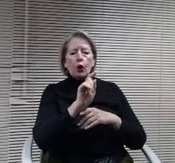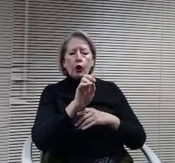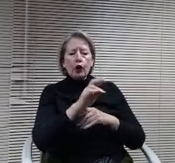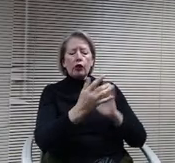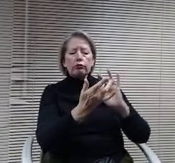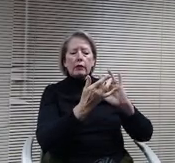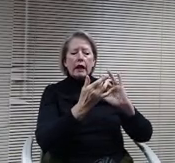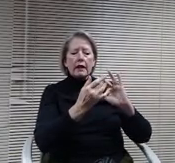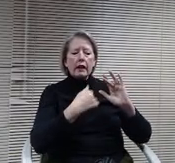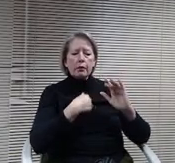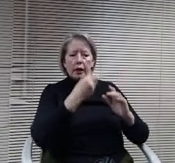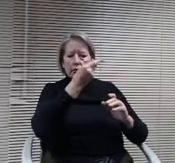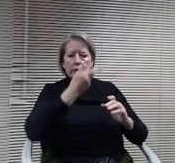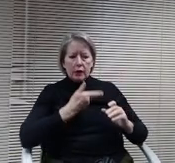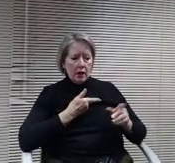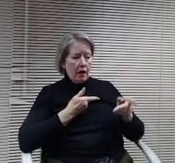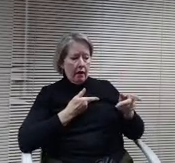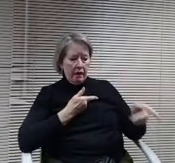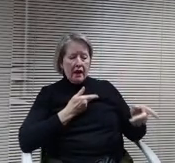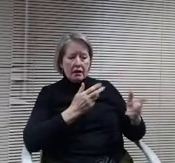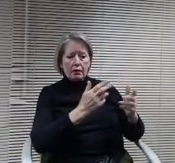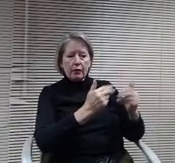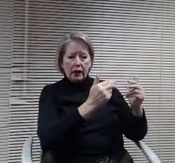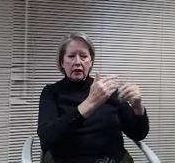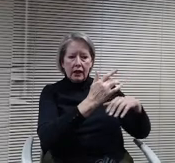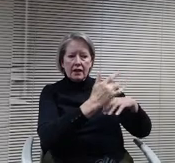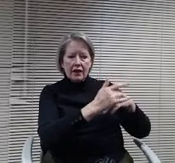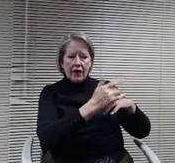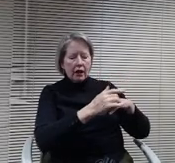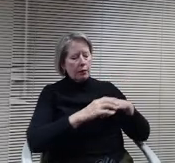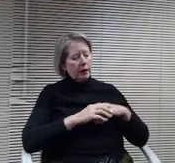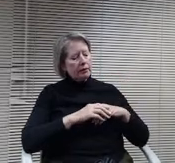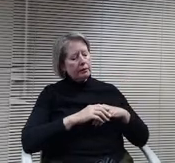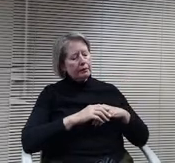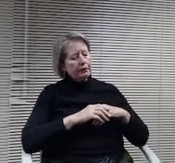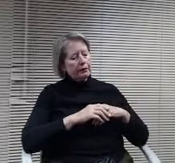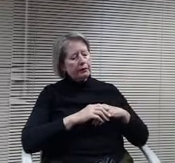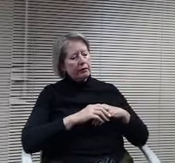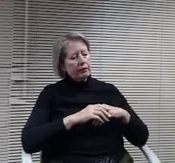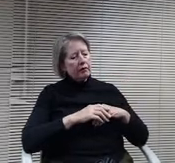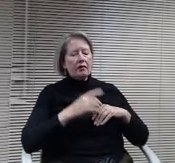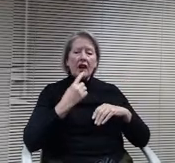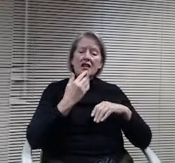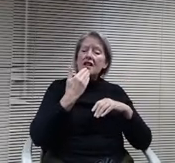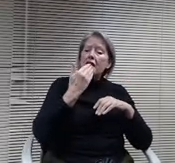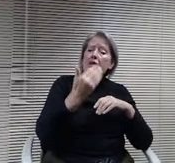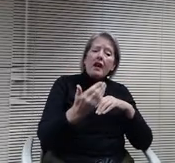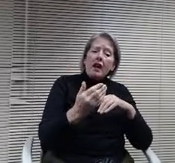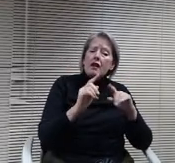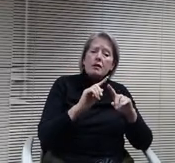in your area. This time I said that I thanks we don't have anything in particular. I noticed it. But you know, let's